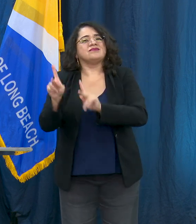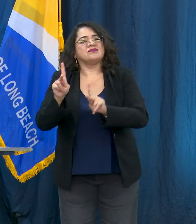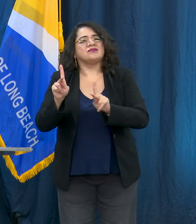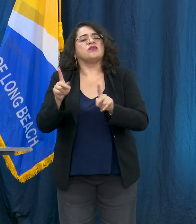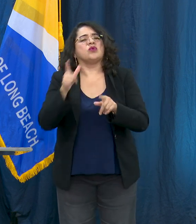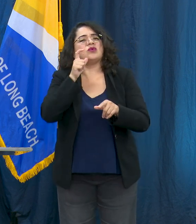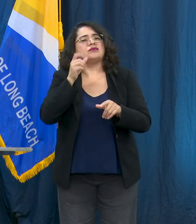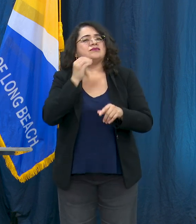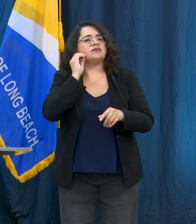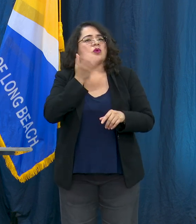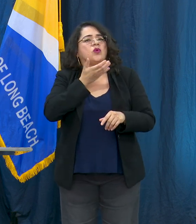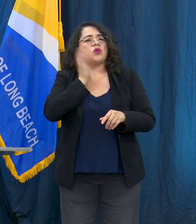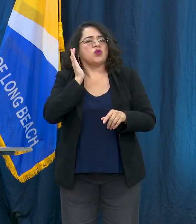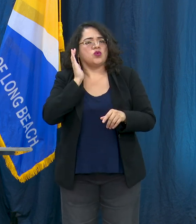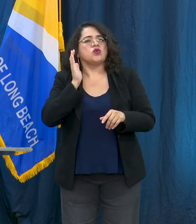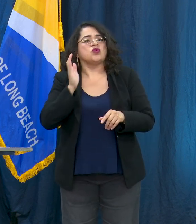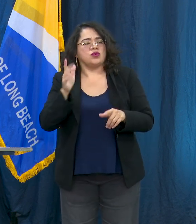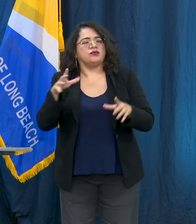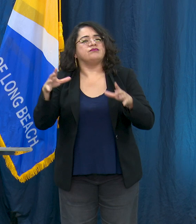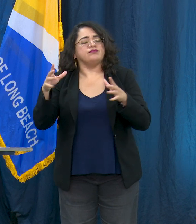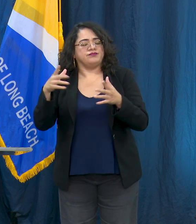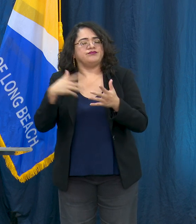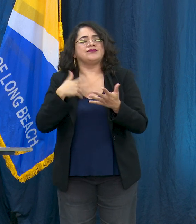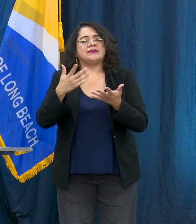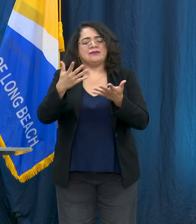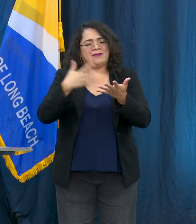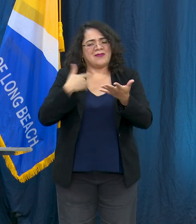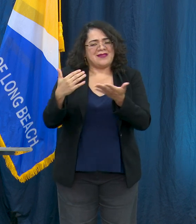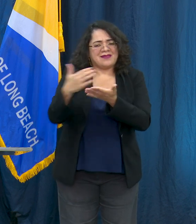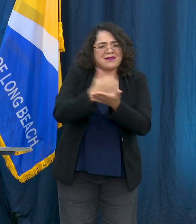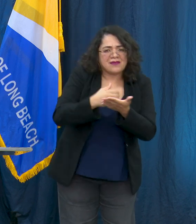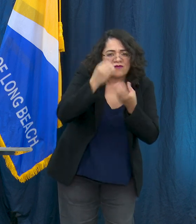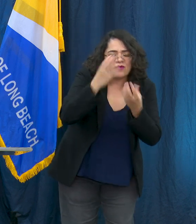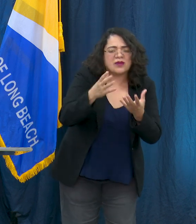of those folks to really be able to understand their story. Our increase this